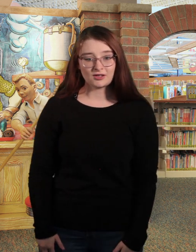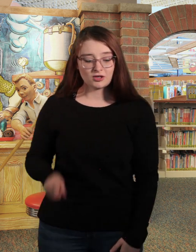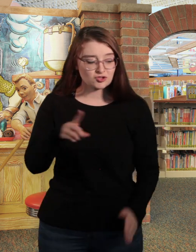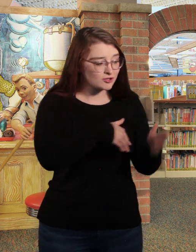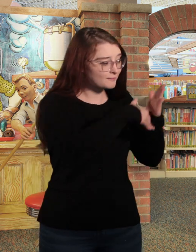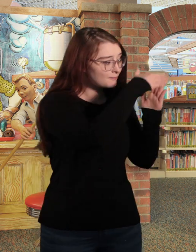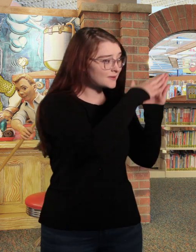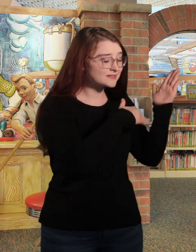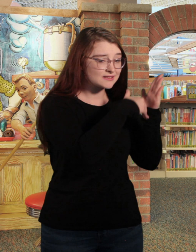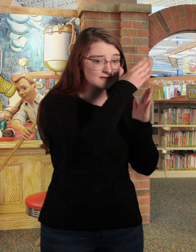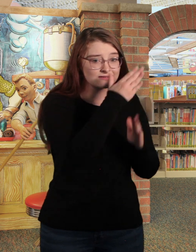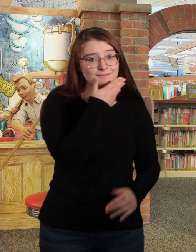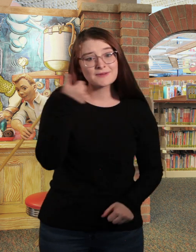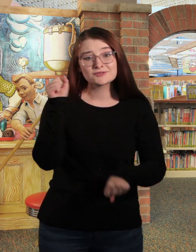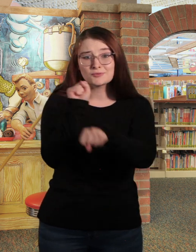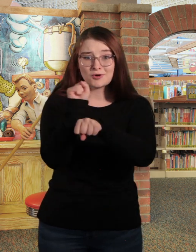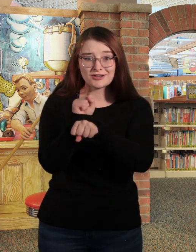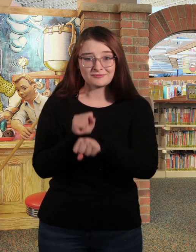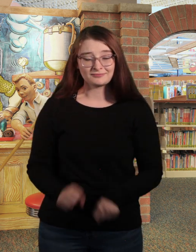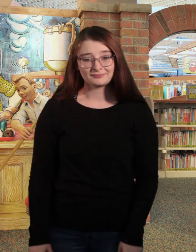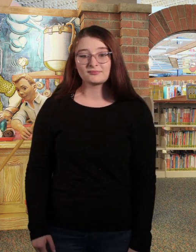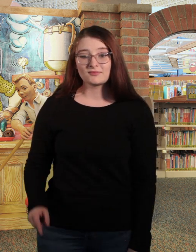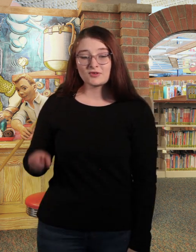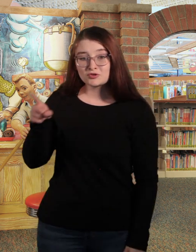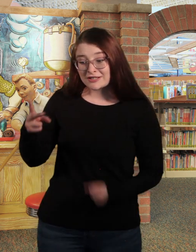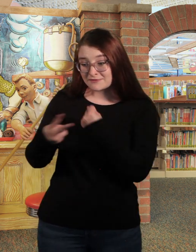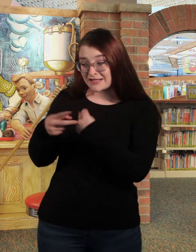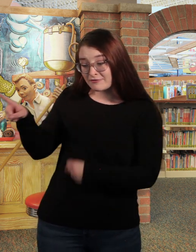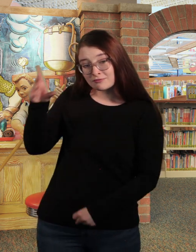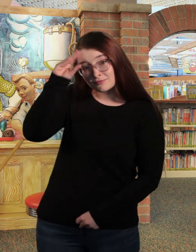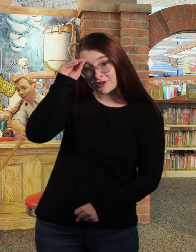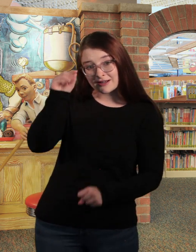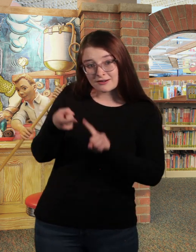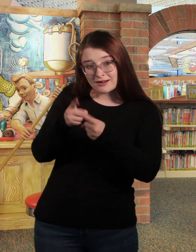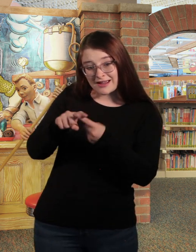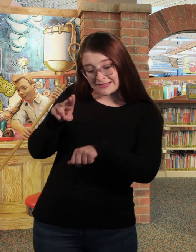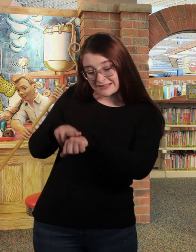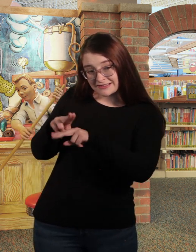She finger-painted some of her best work. She even saved Griffin Emery a seat at lunch.